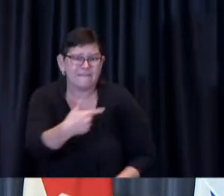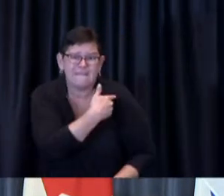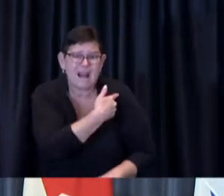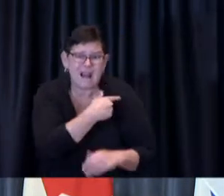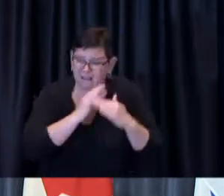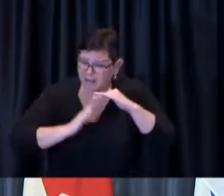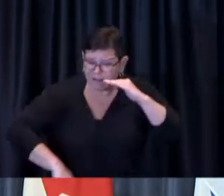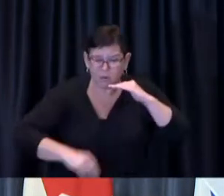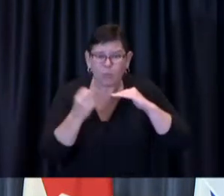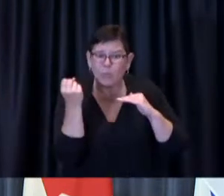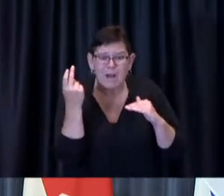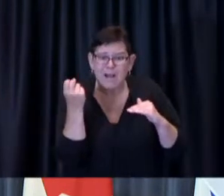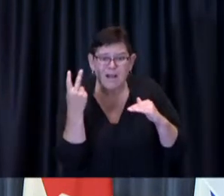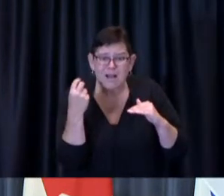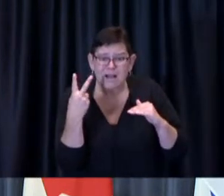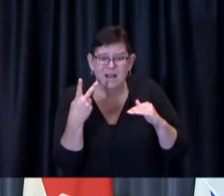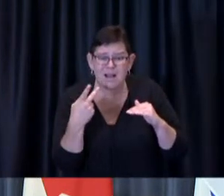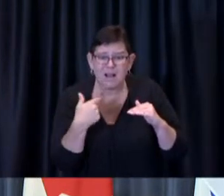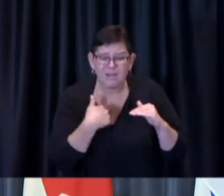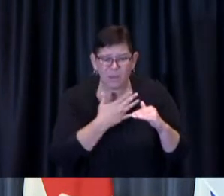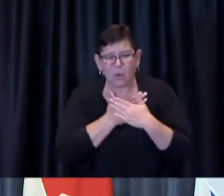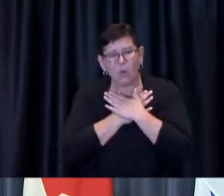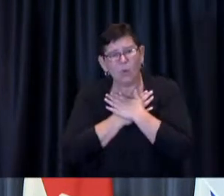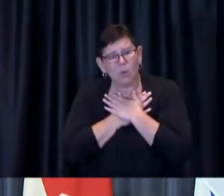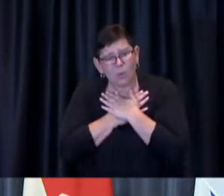That opportunity will probably emerge in the coming months